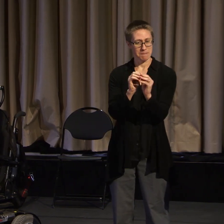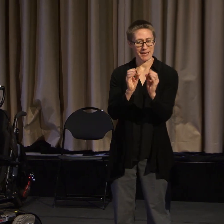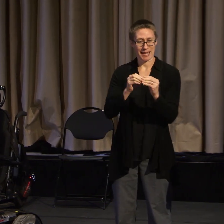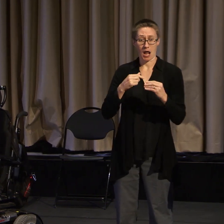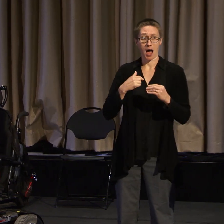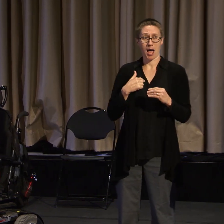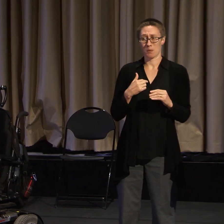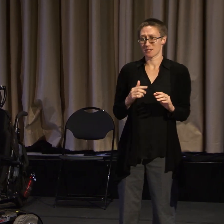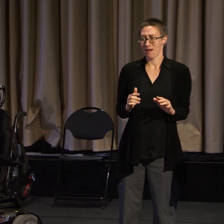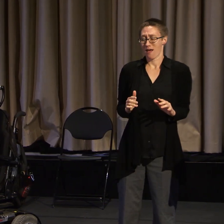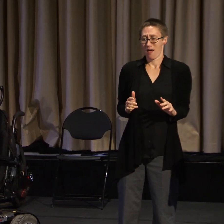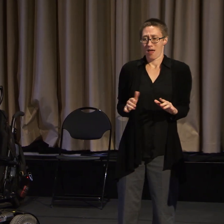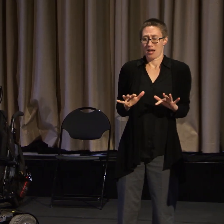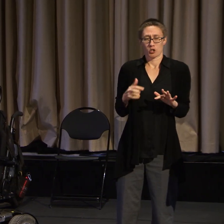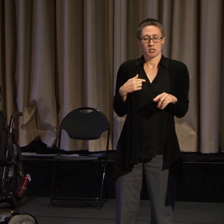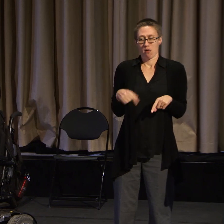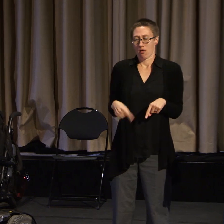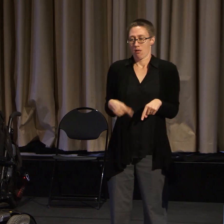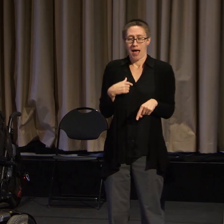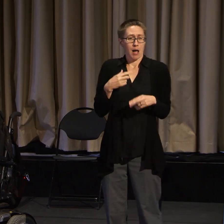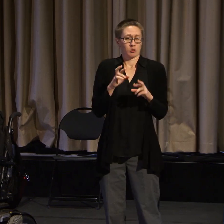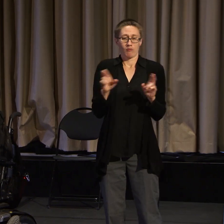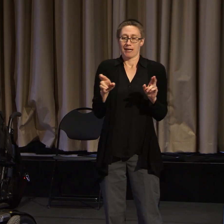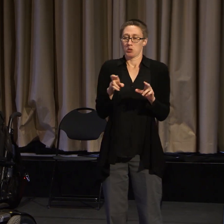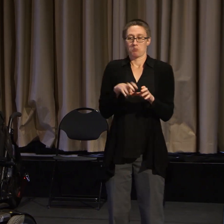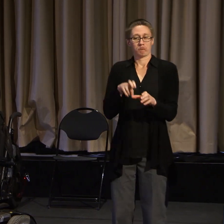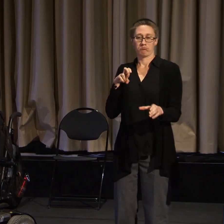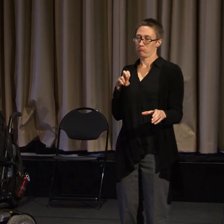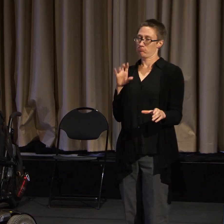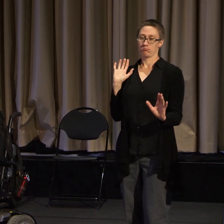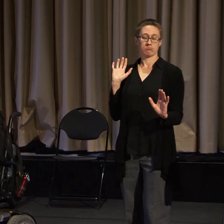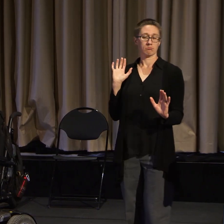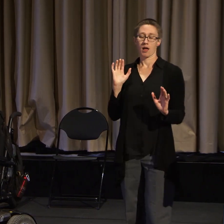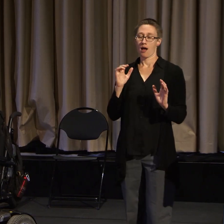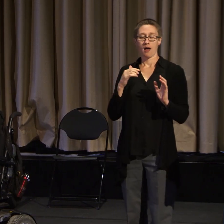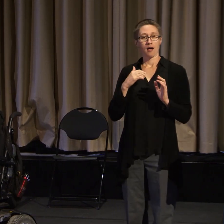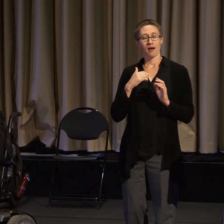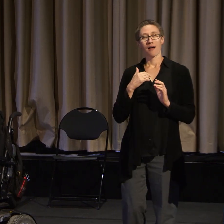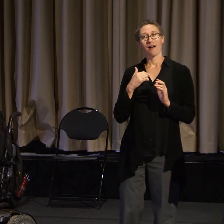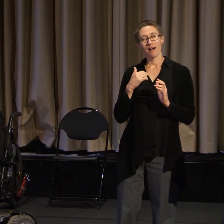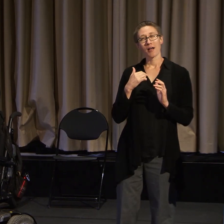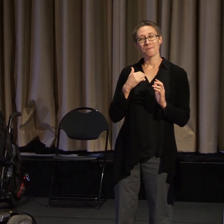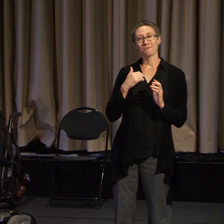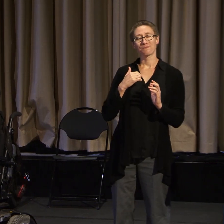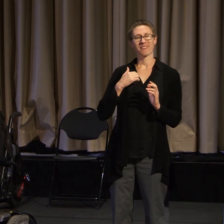was going to back out of the action completely because I just heard, you know, you get the police,